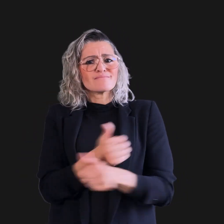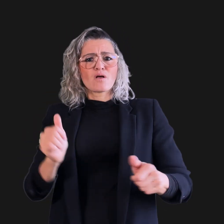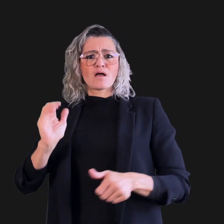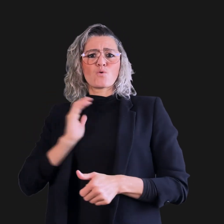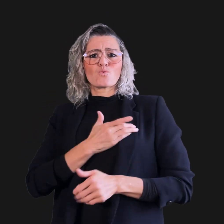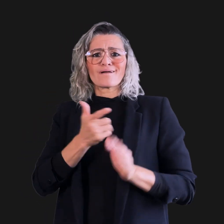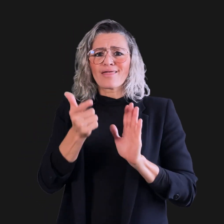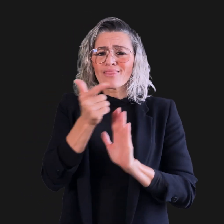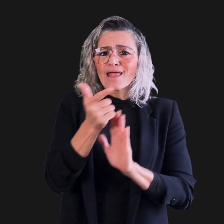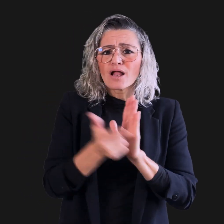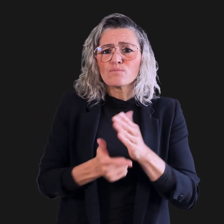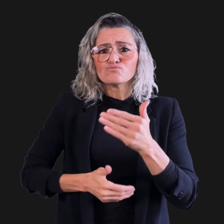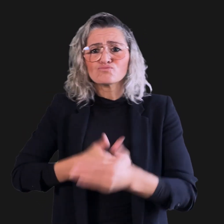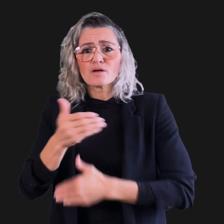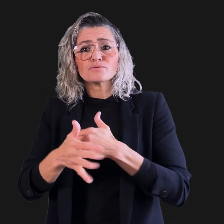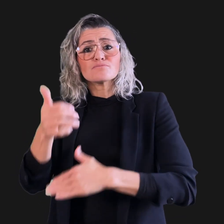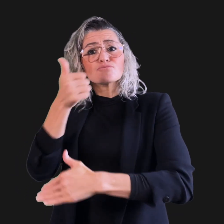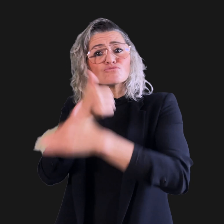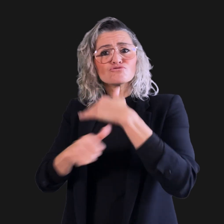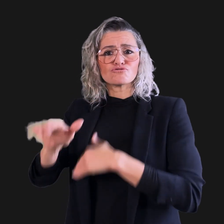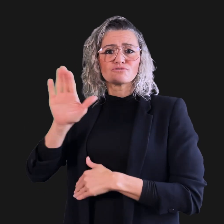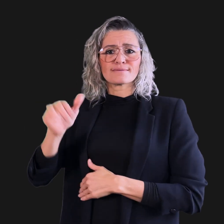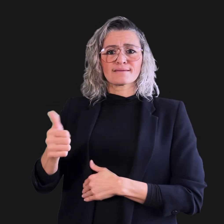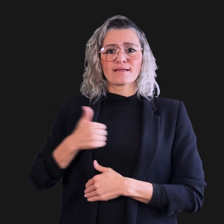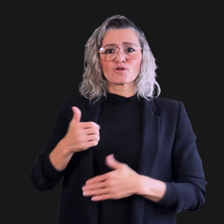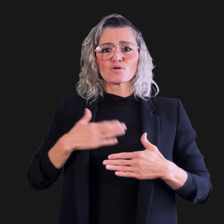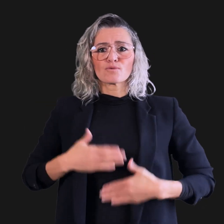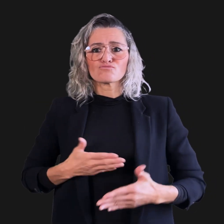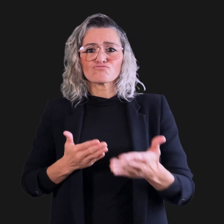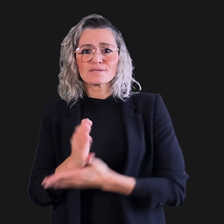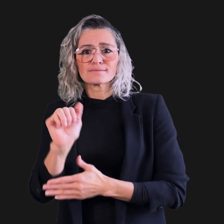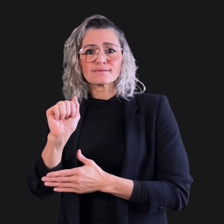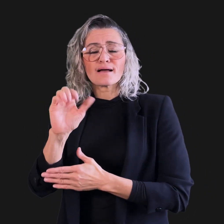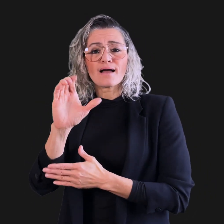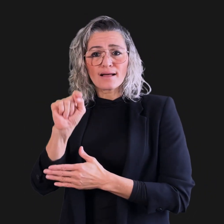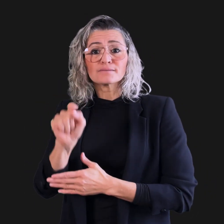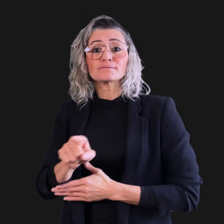any of our legal processes under the Canadian Human Rights Act,